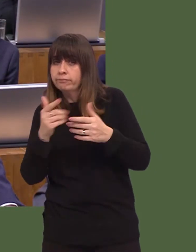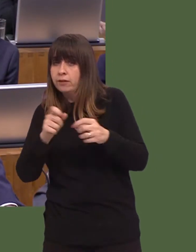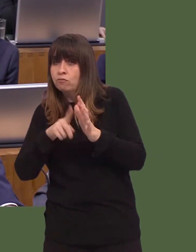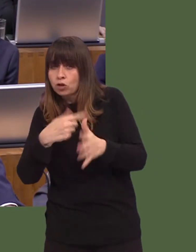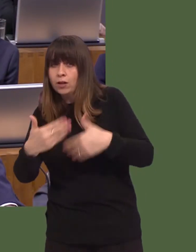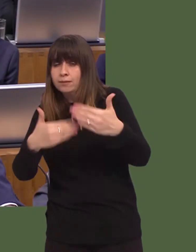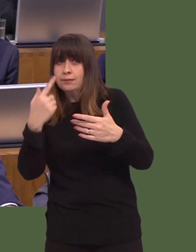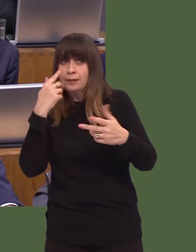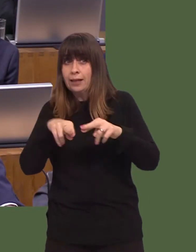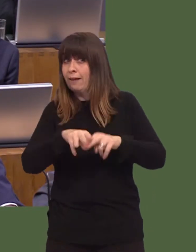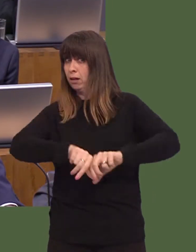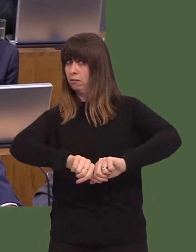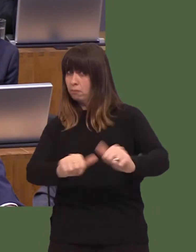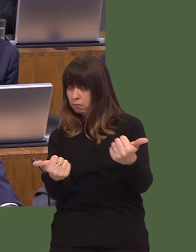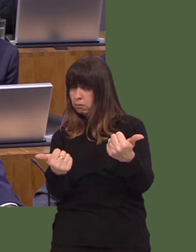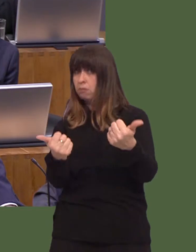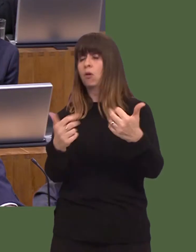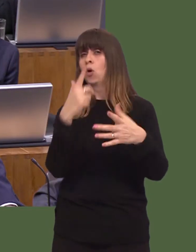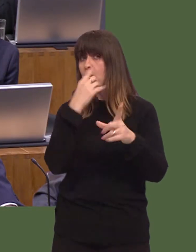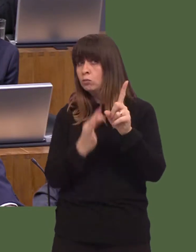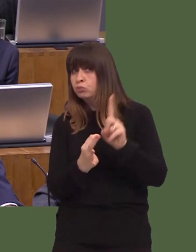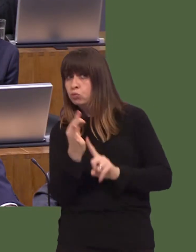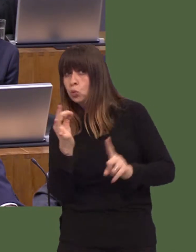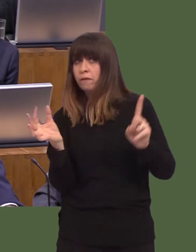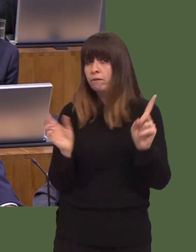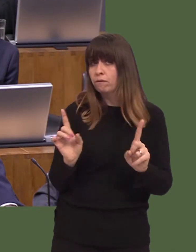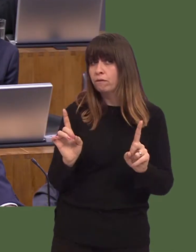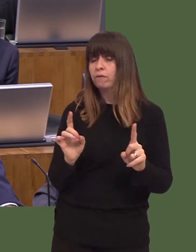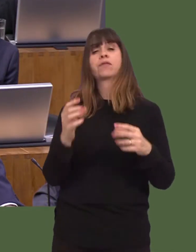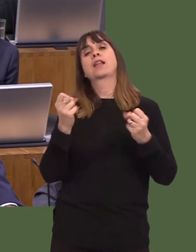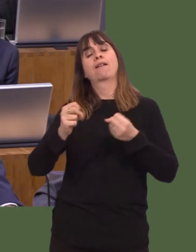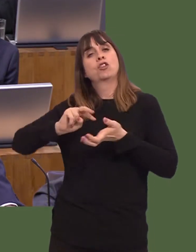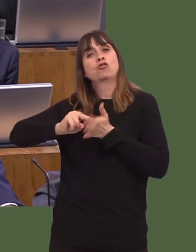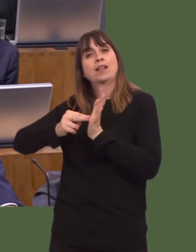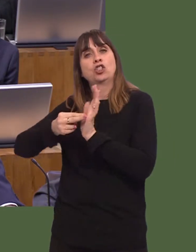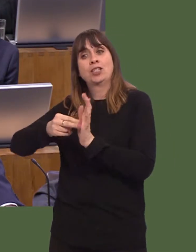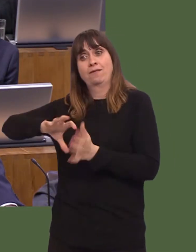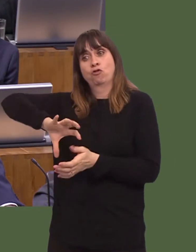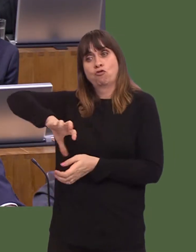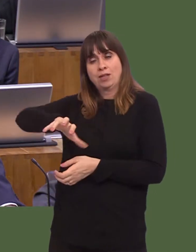Weíre looking to implement a specific strategy, both regionally in the northern Valleys, and